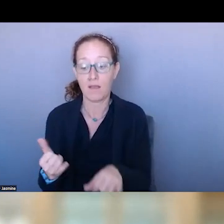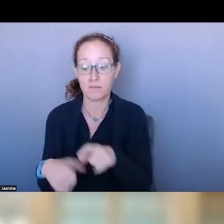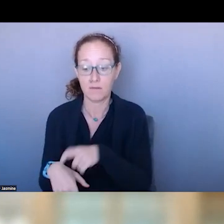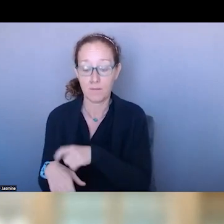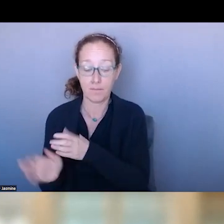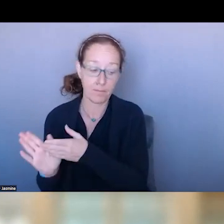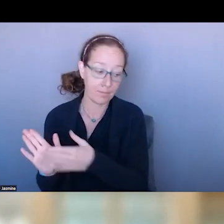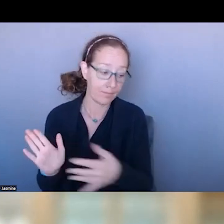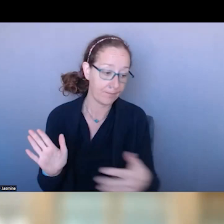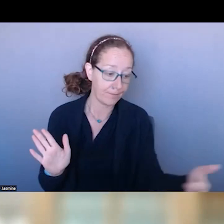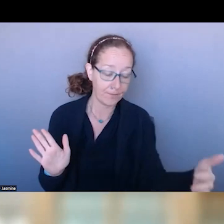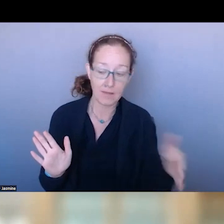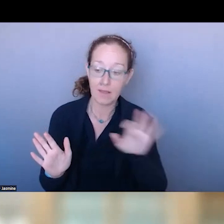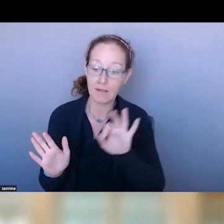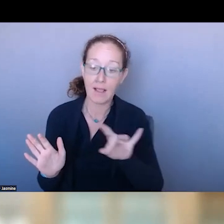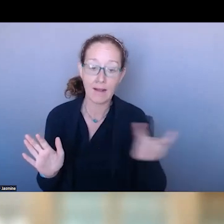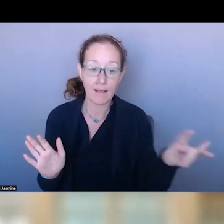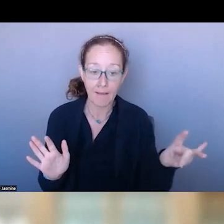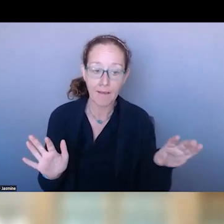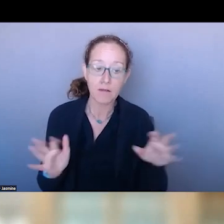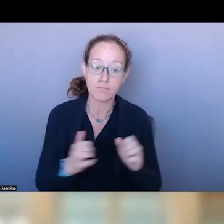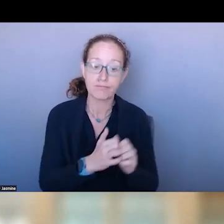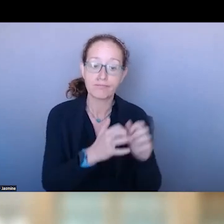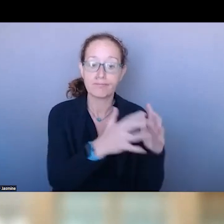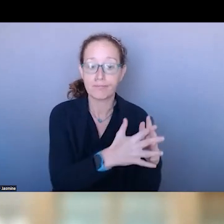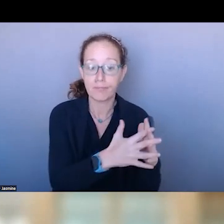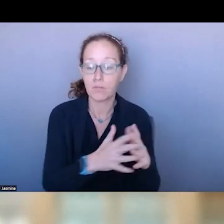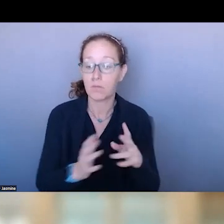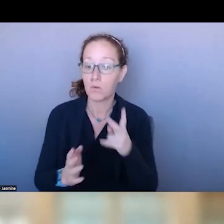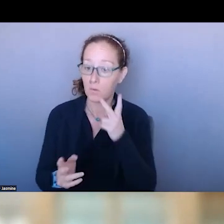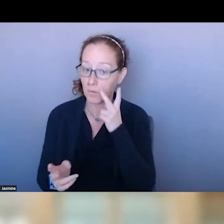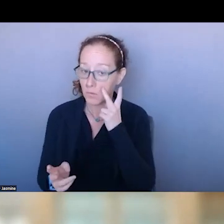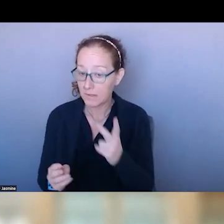IN TERMS OF THE COLLABORATION AND PARTNERSHIP BETWEEN EMERGENCY